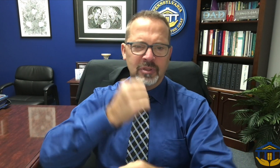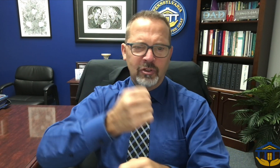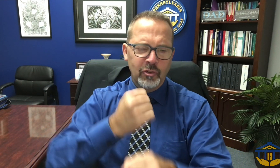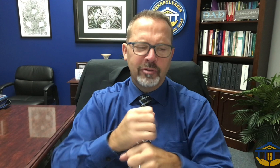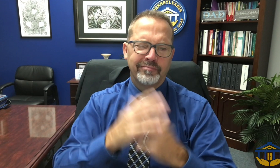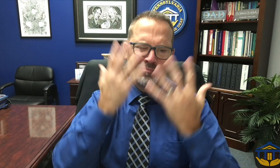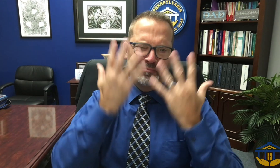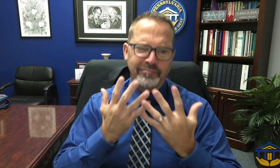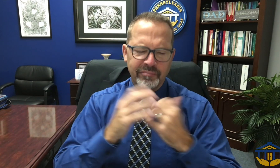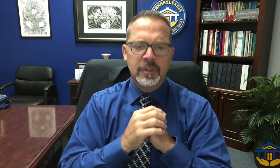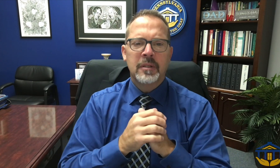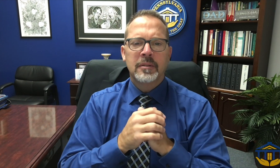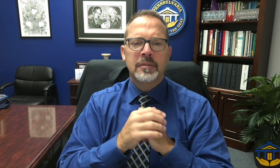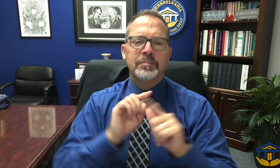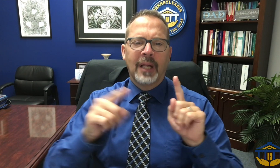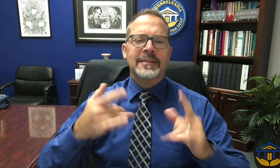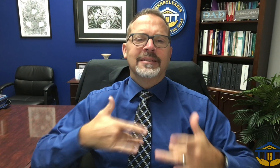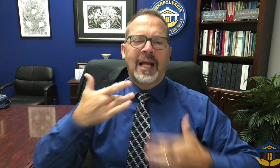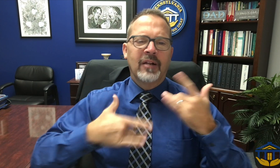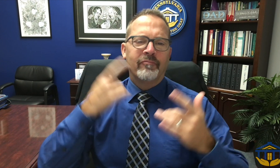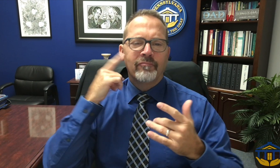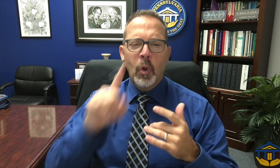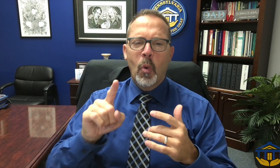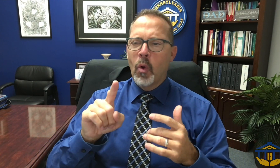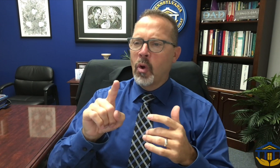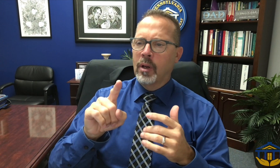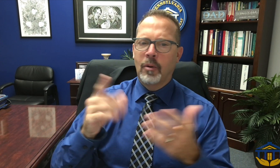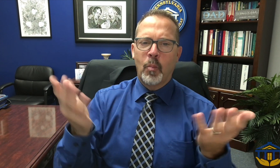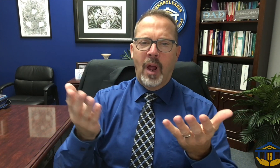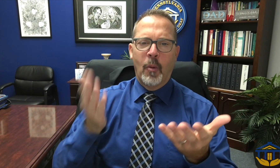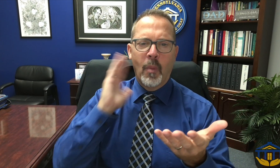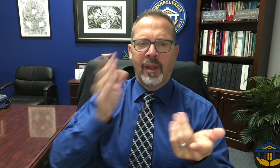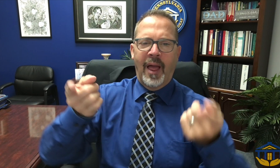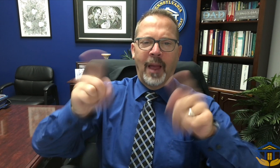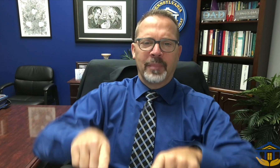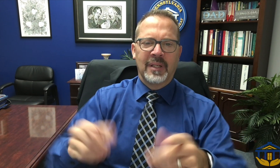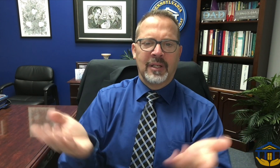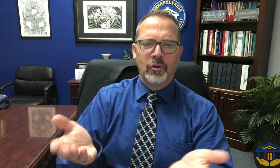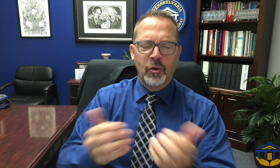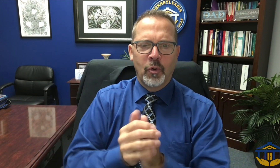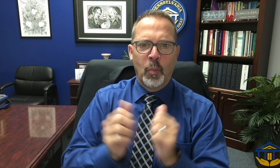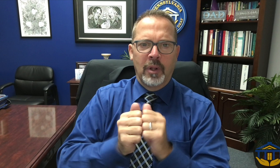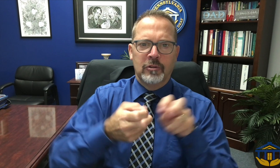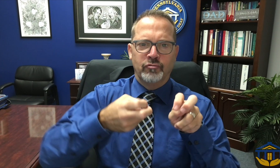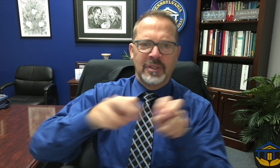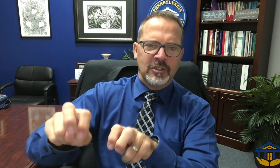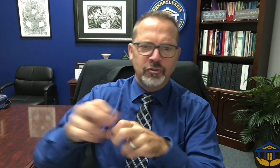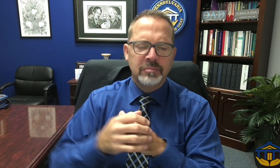last year at PSD, unfortunately. I am excited for the next chapter for PSD and the transitions that